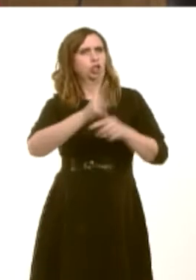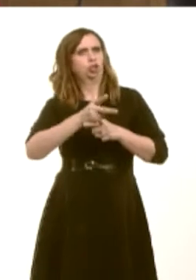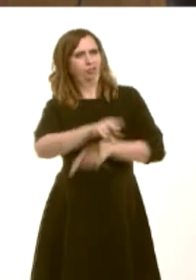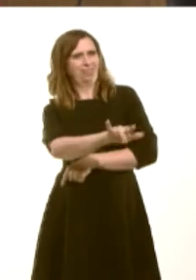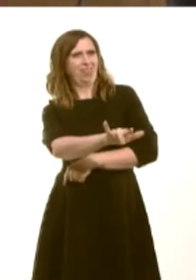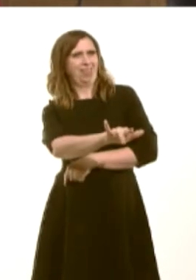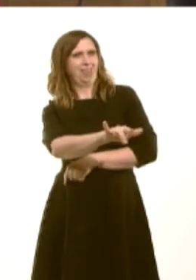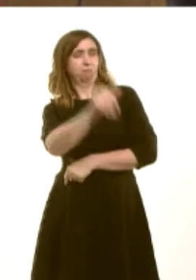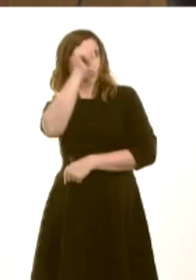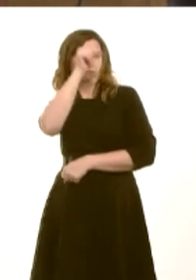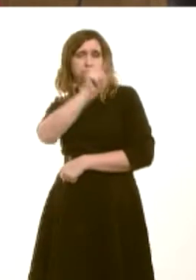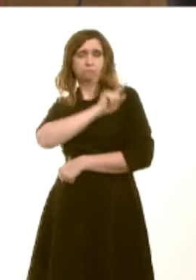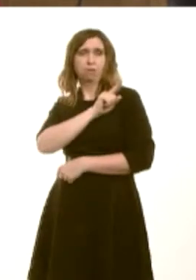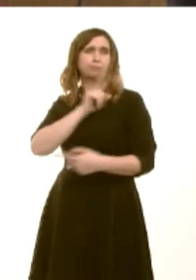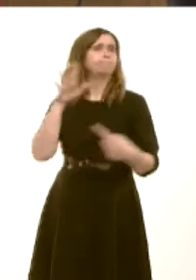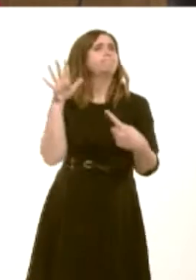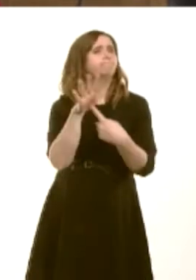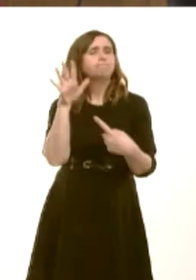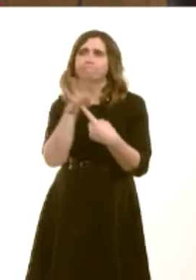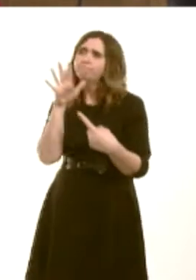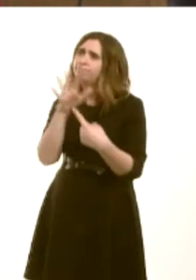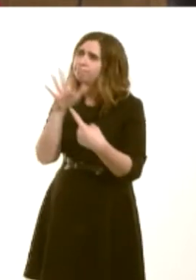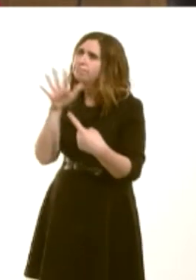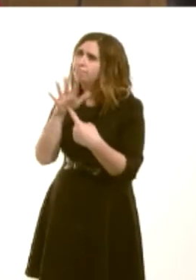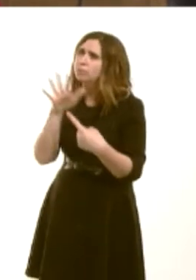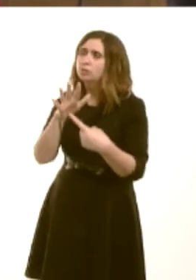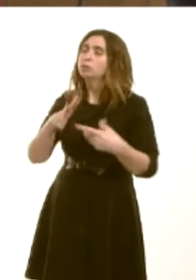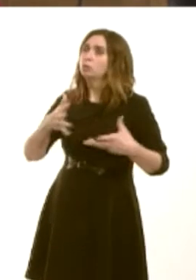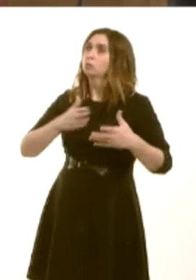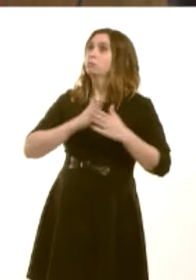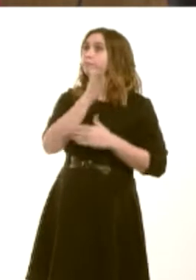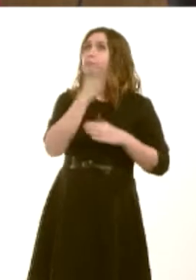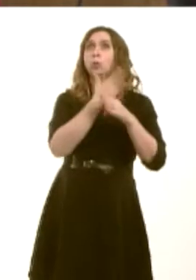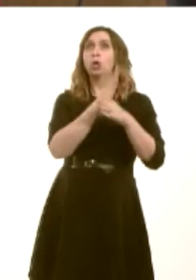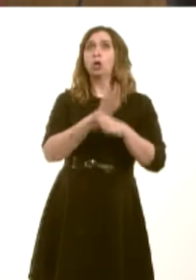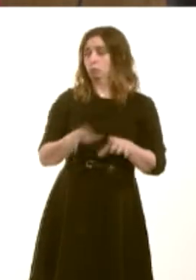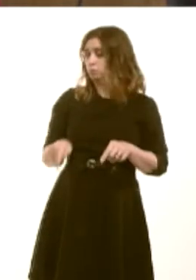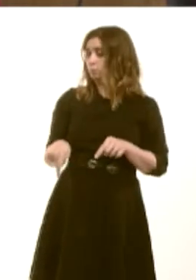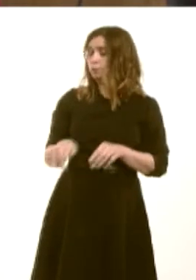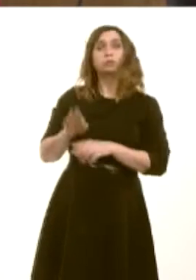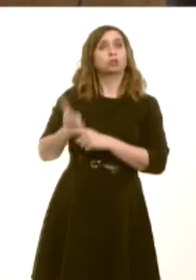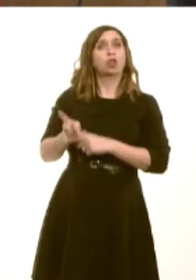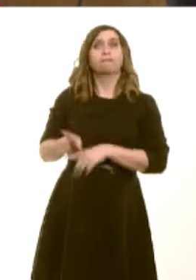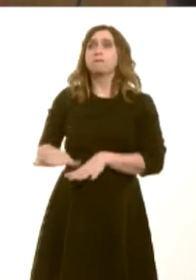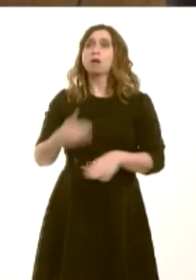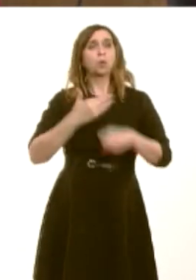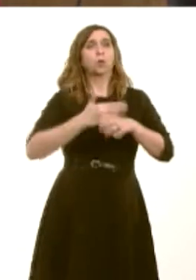duty in terms of enabling people to go to work. Those of us with children will have